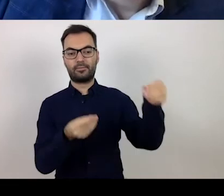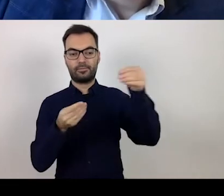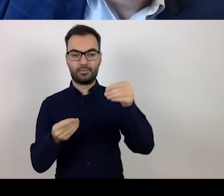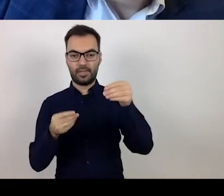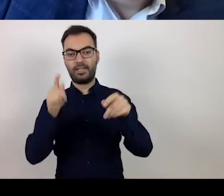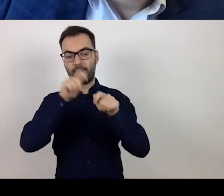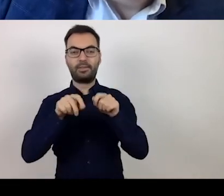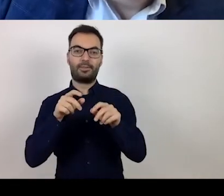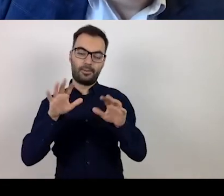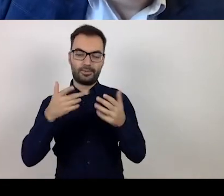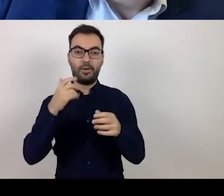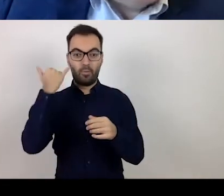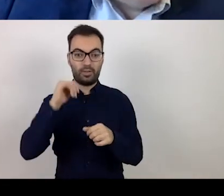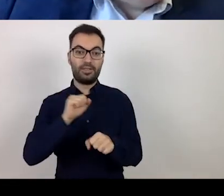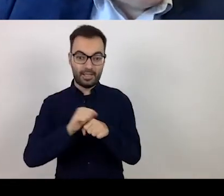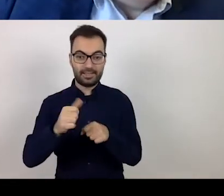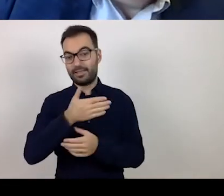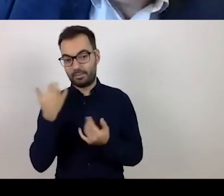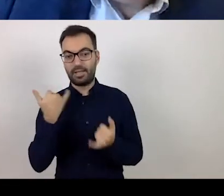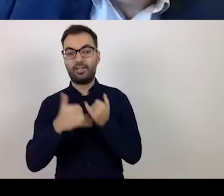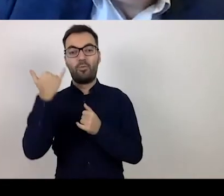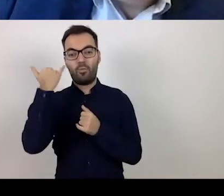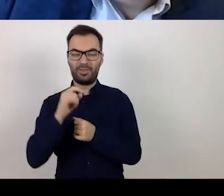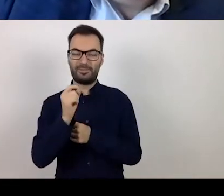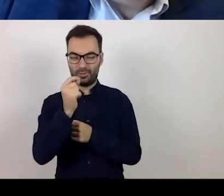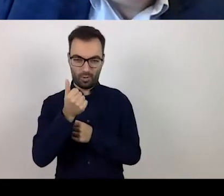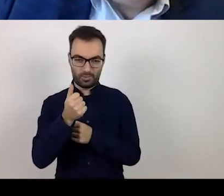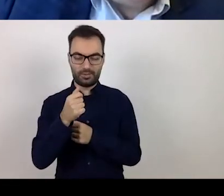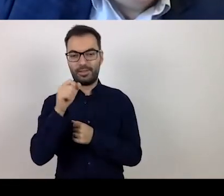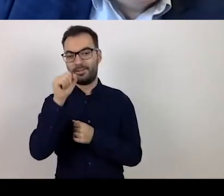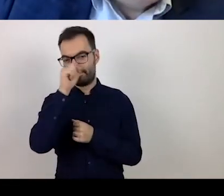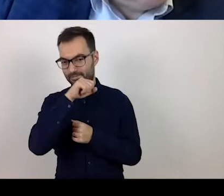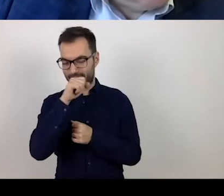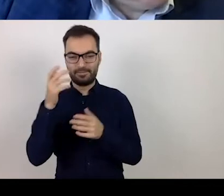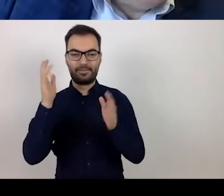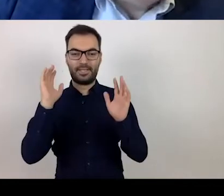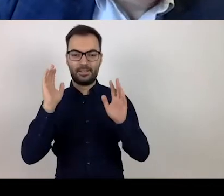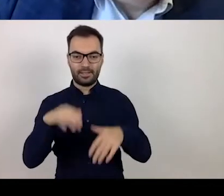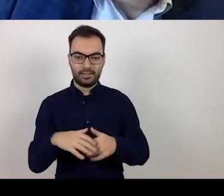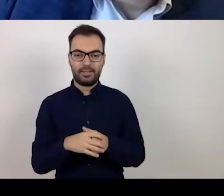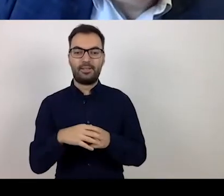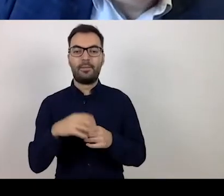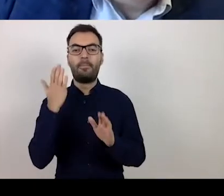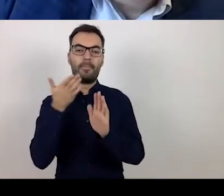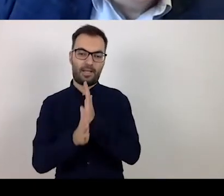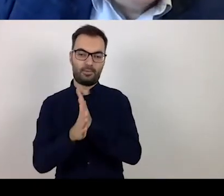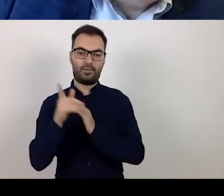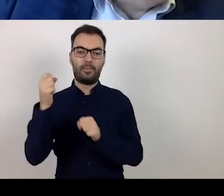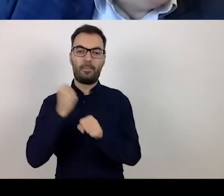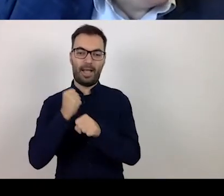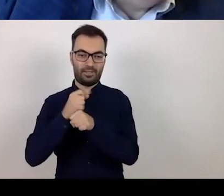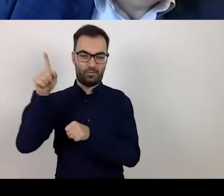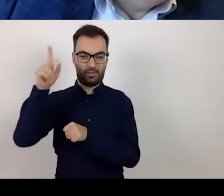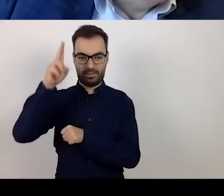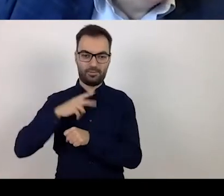If these errors are minor, its employees would correct them.